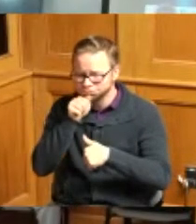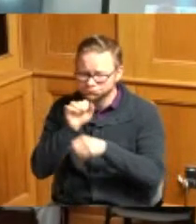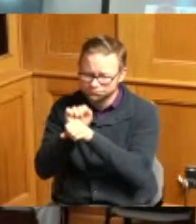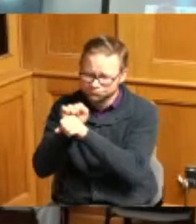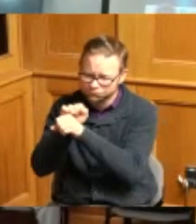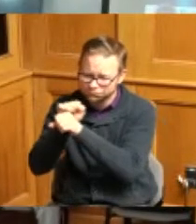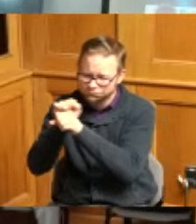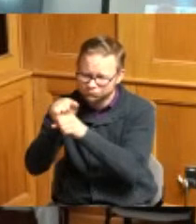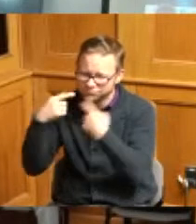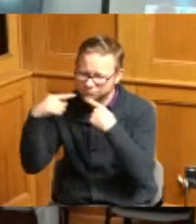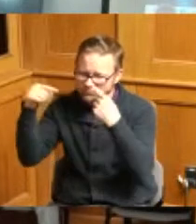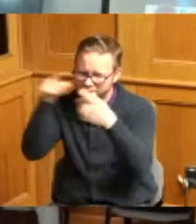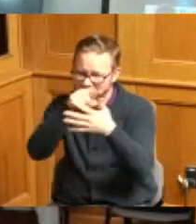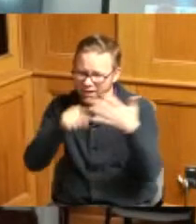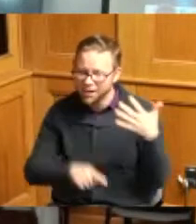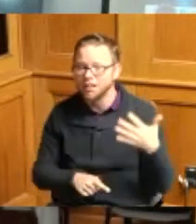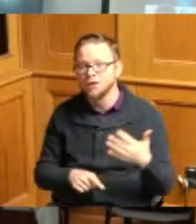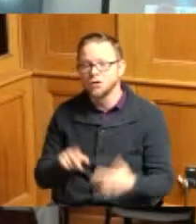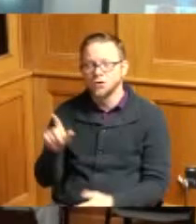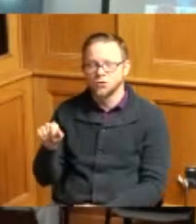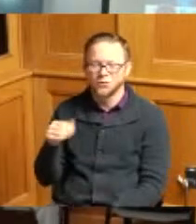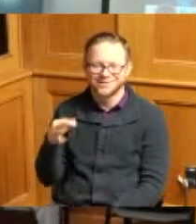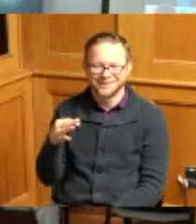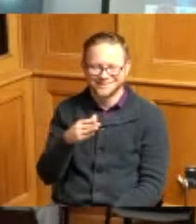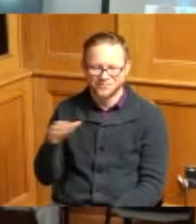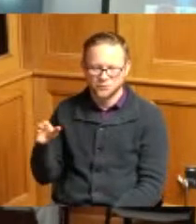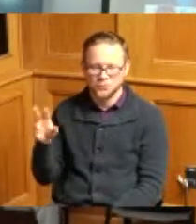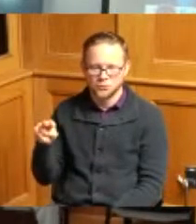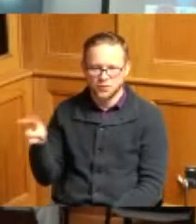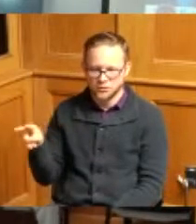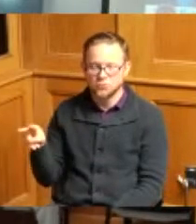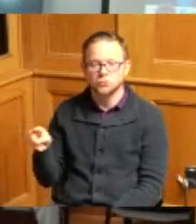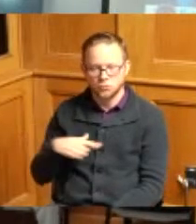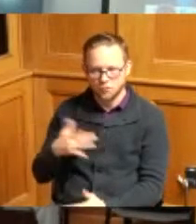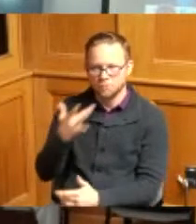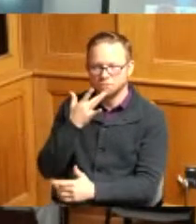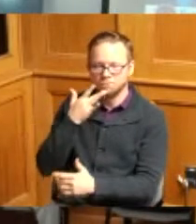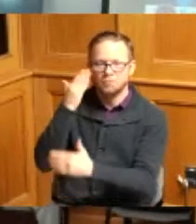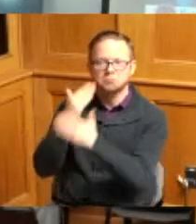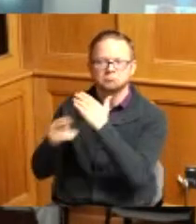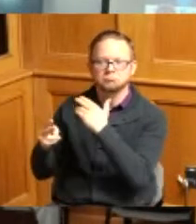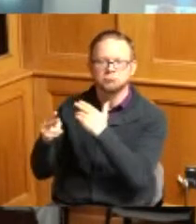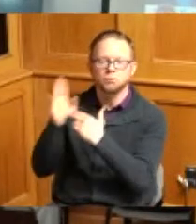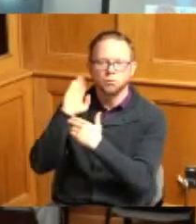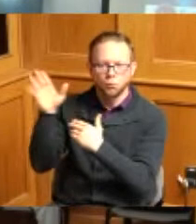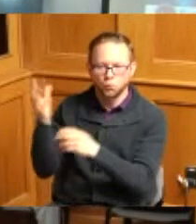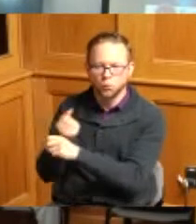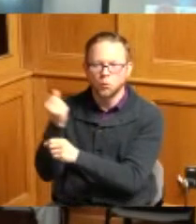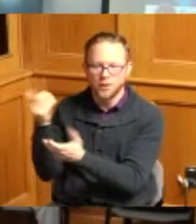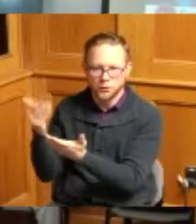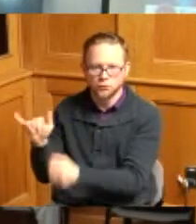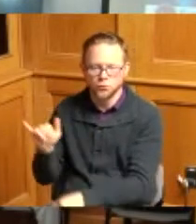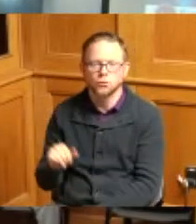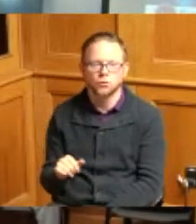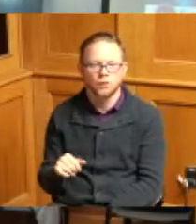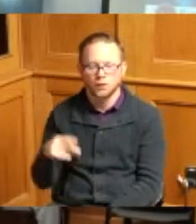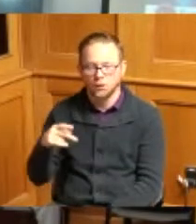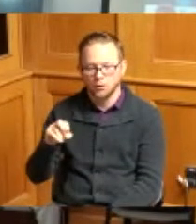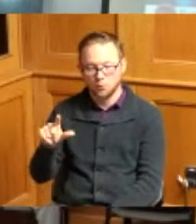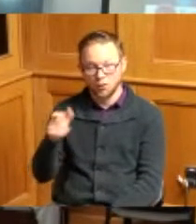2019 to 2022 and he's favored to win that also now whereas Paul's most recent awards